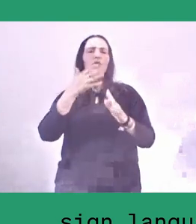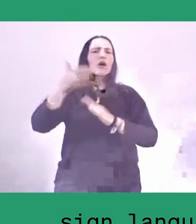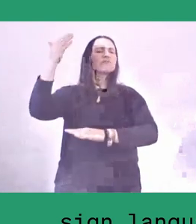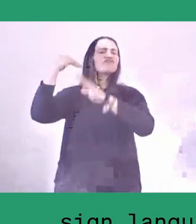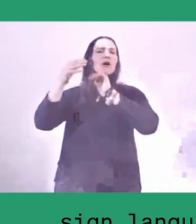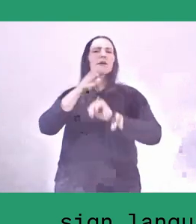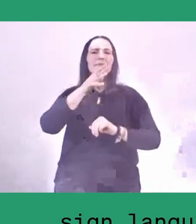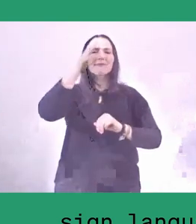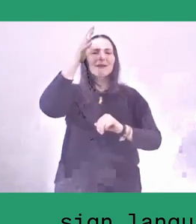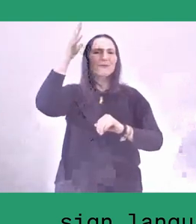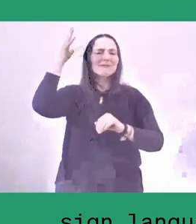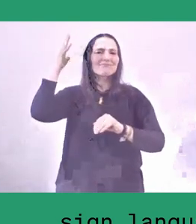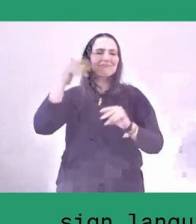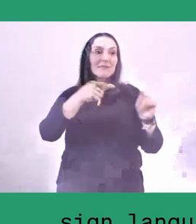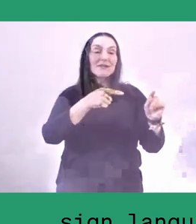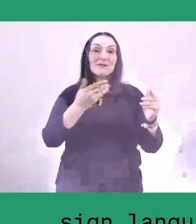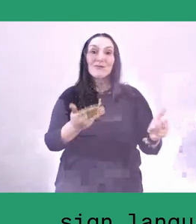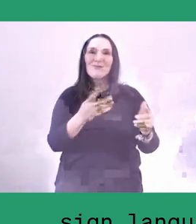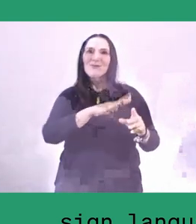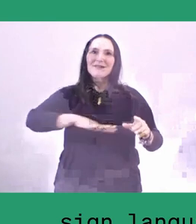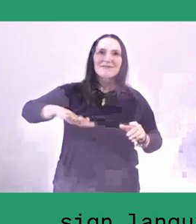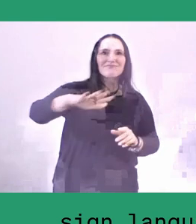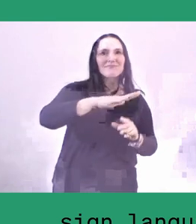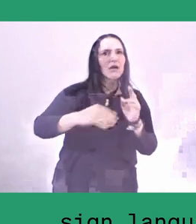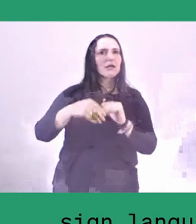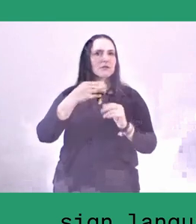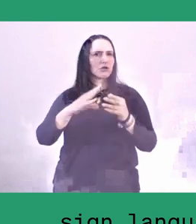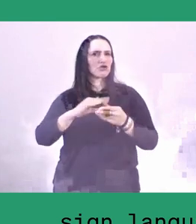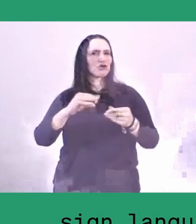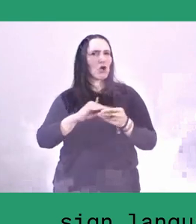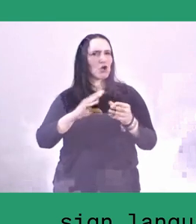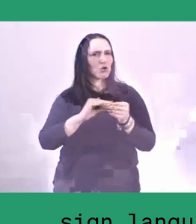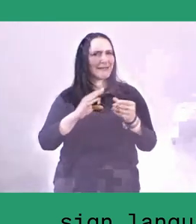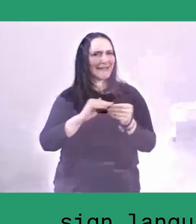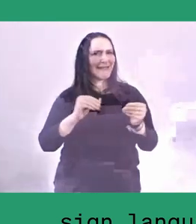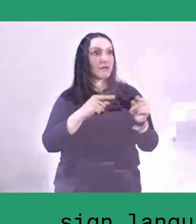We know the story of lumbung itself through a traditional story